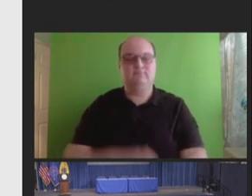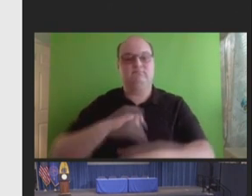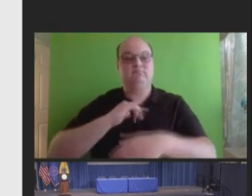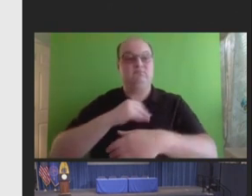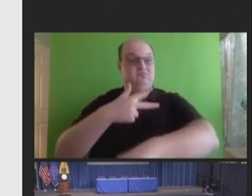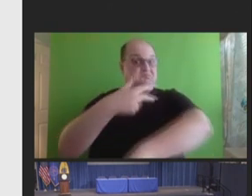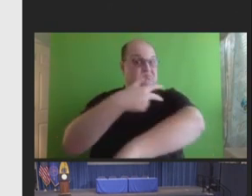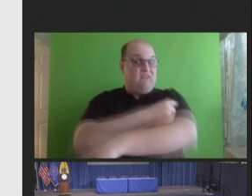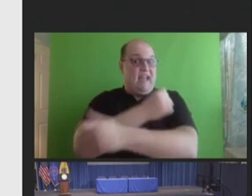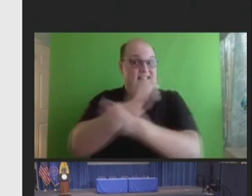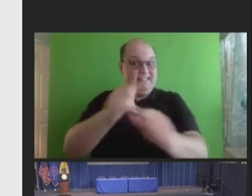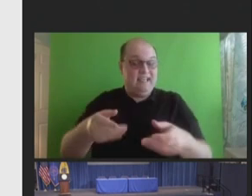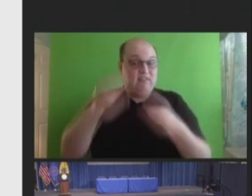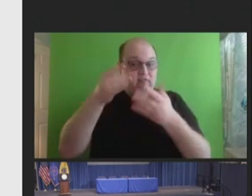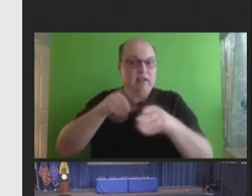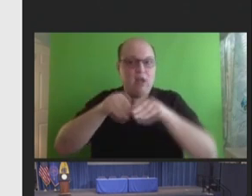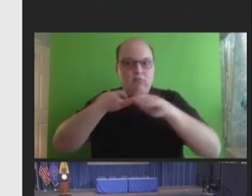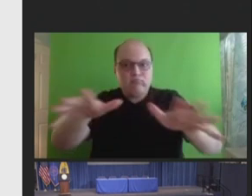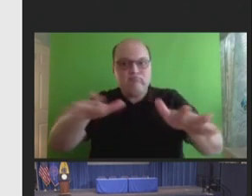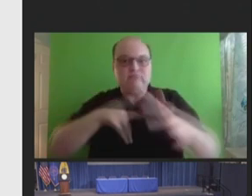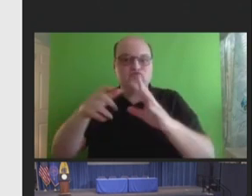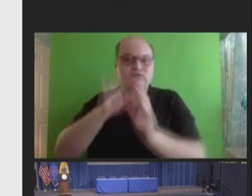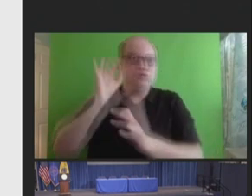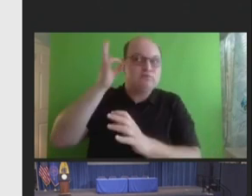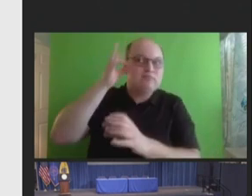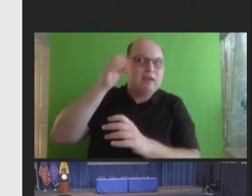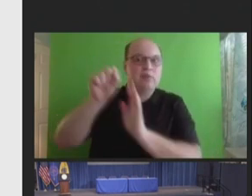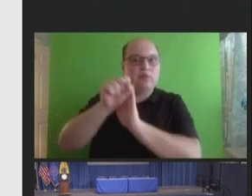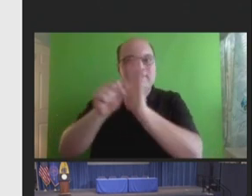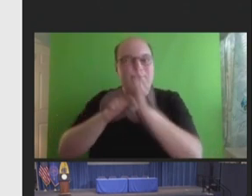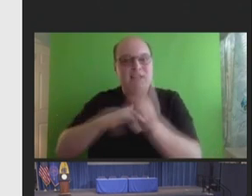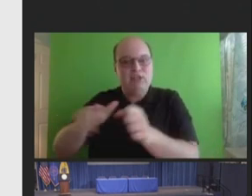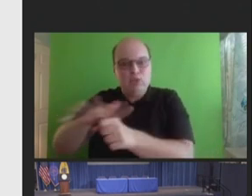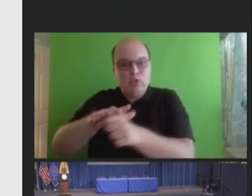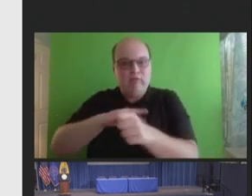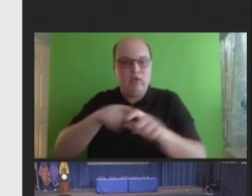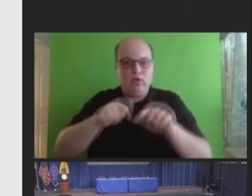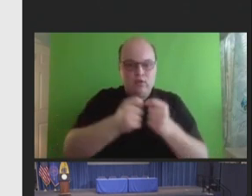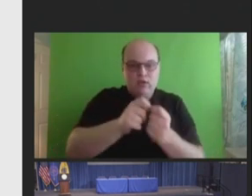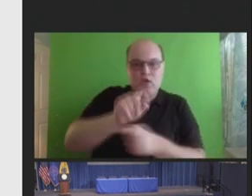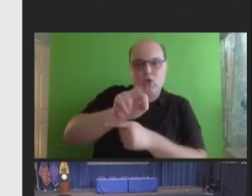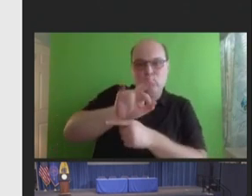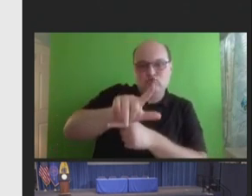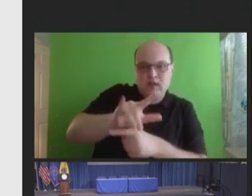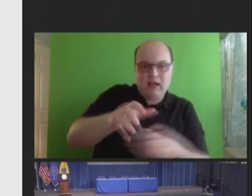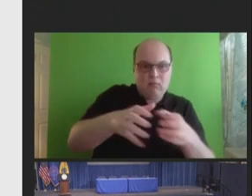safety information between federal, state, local, territorial, tribal authorities, and